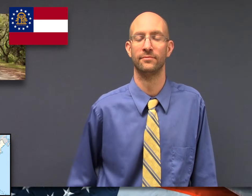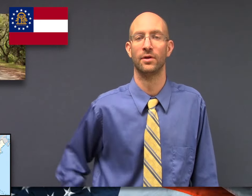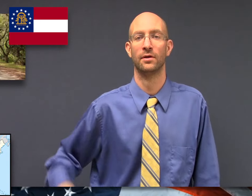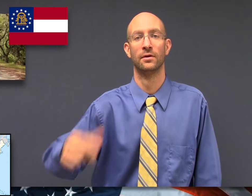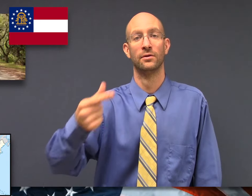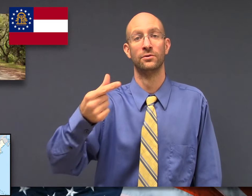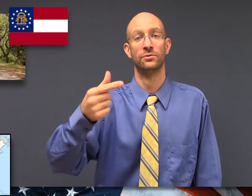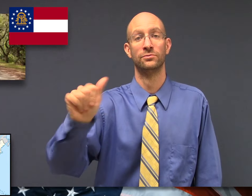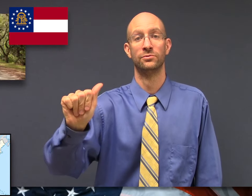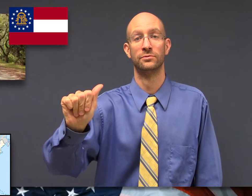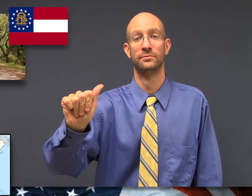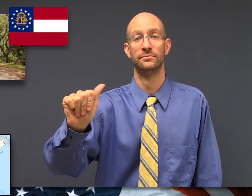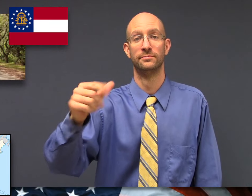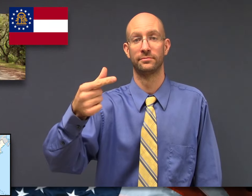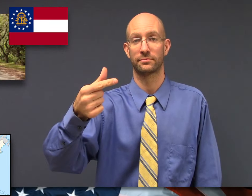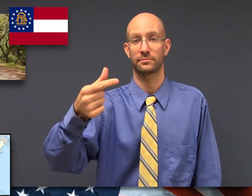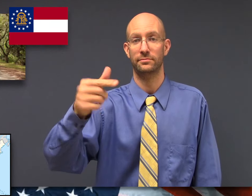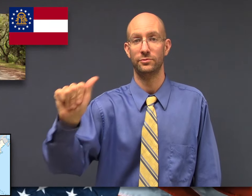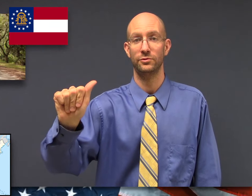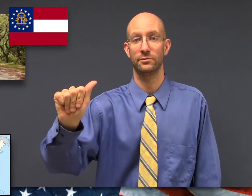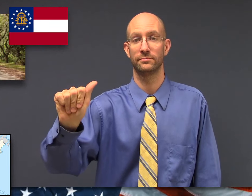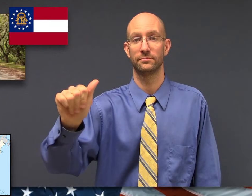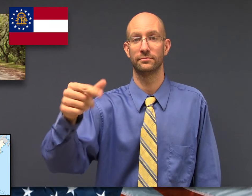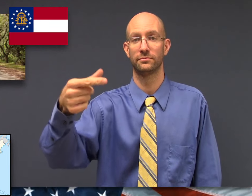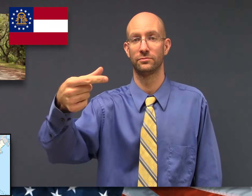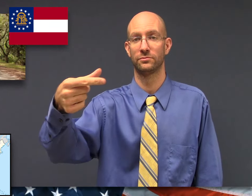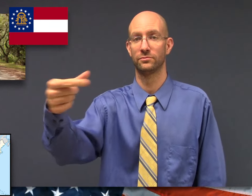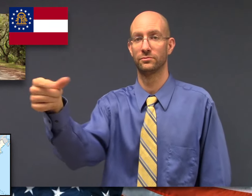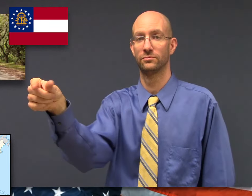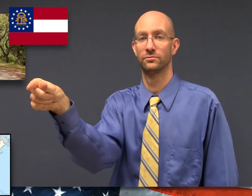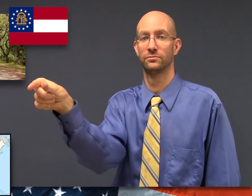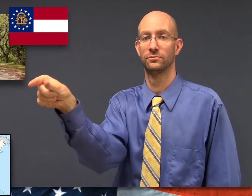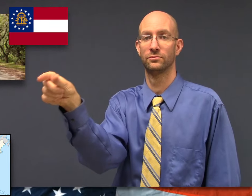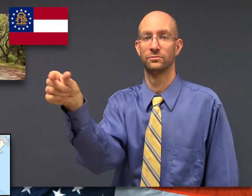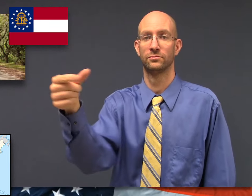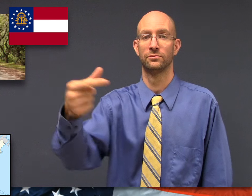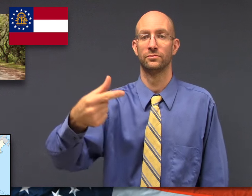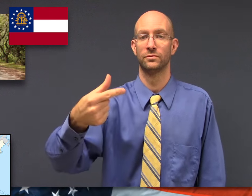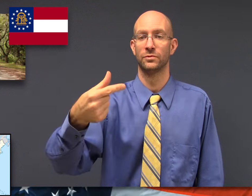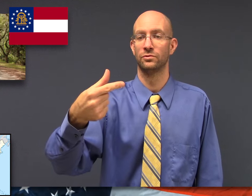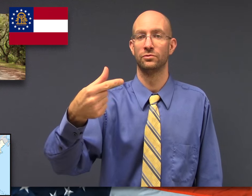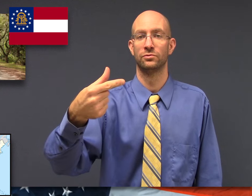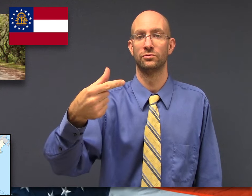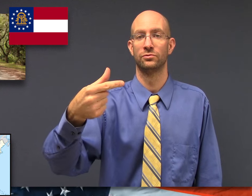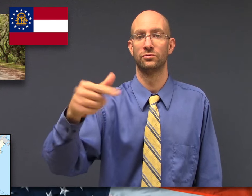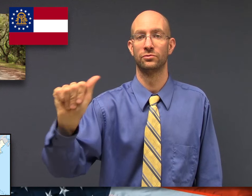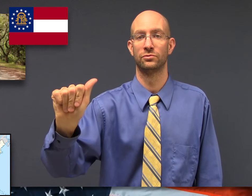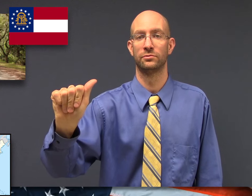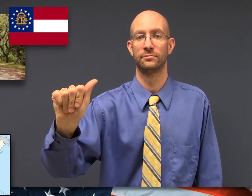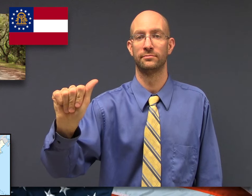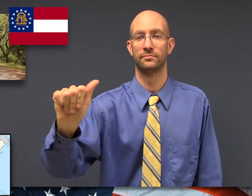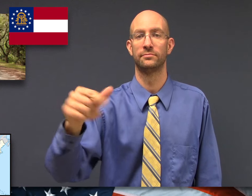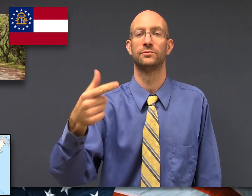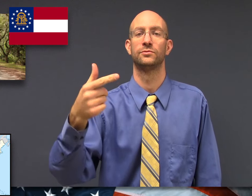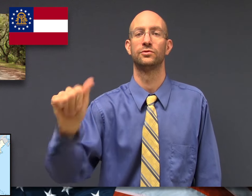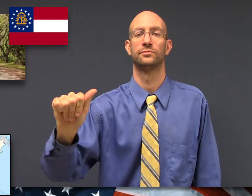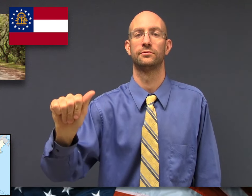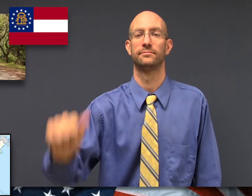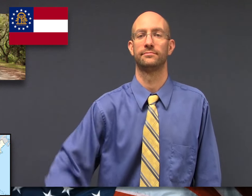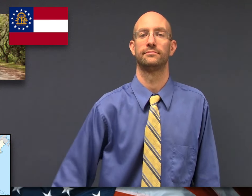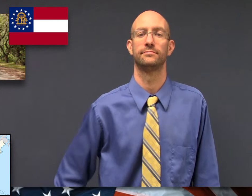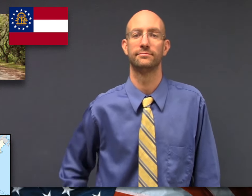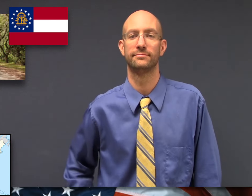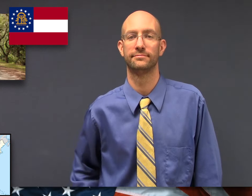fs-GA